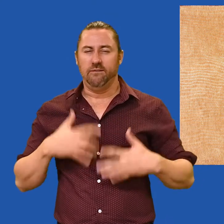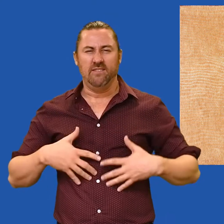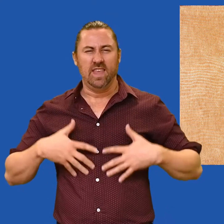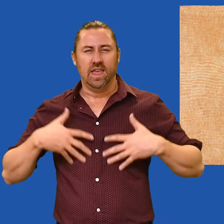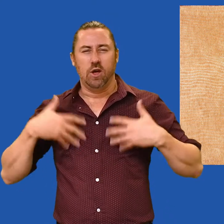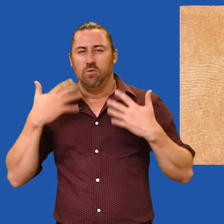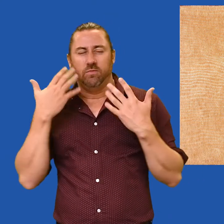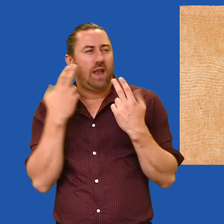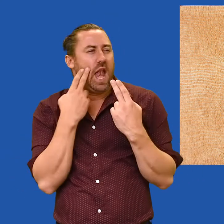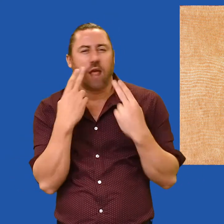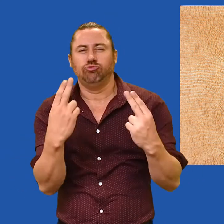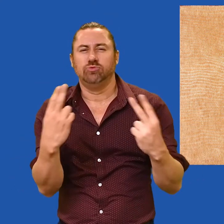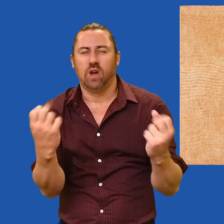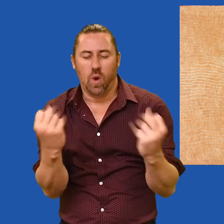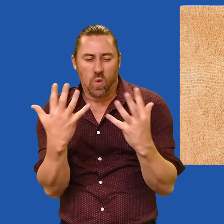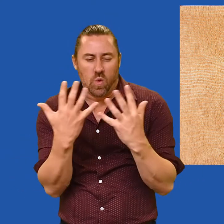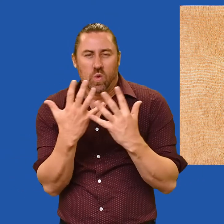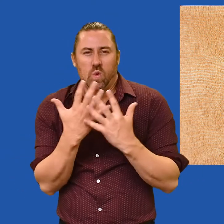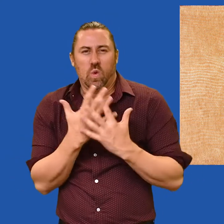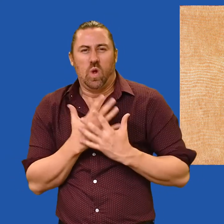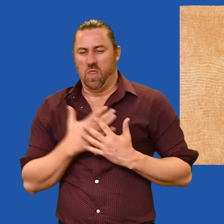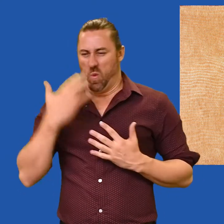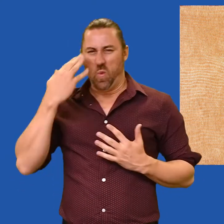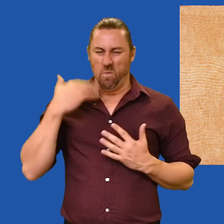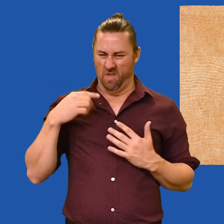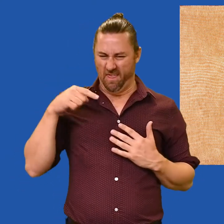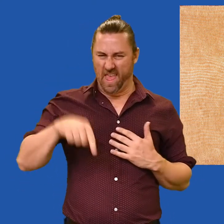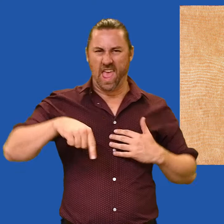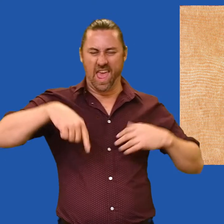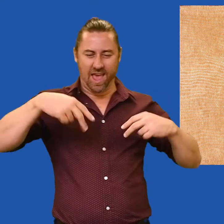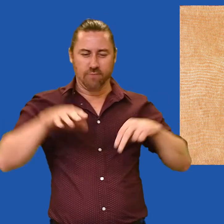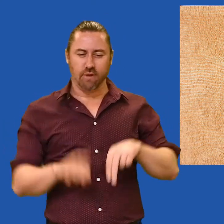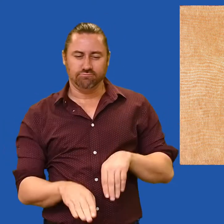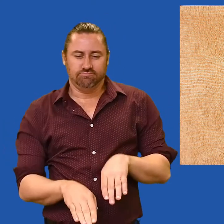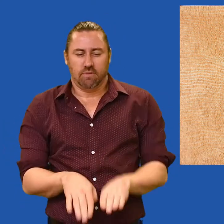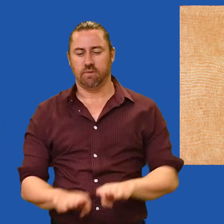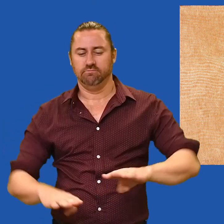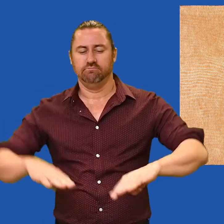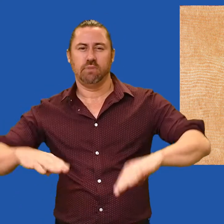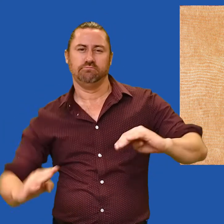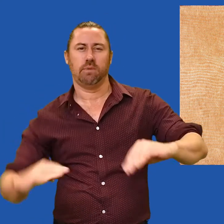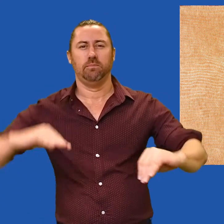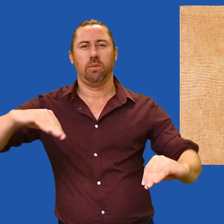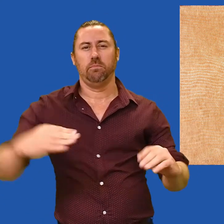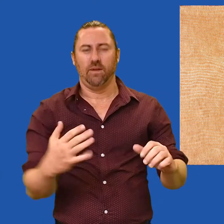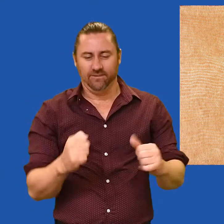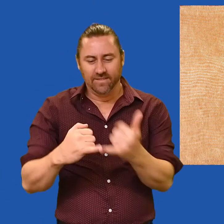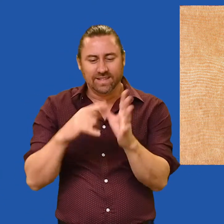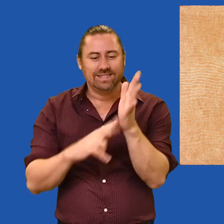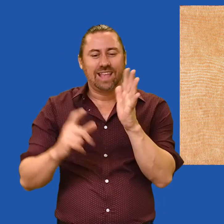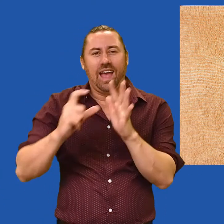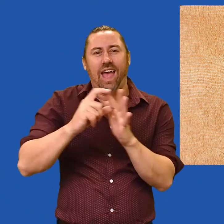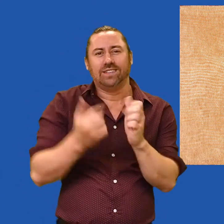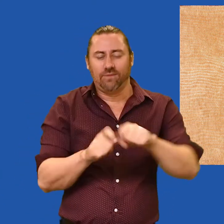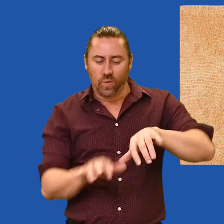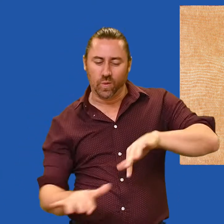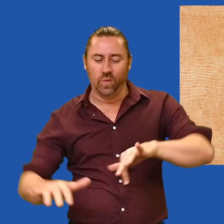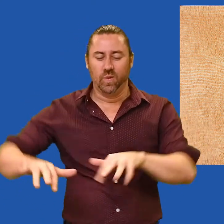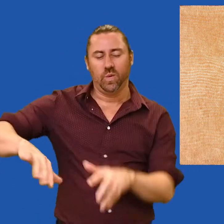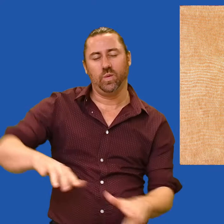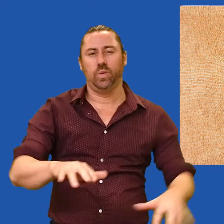I can’t help but feel the awe and power of nature, and the presence of the women as their footprints leave lines embedded in the sand.